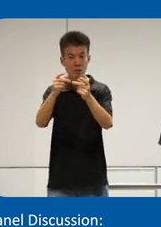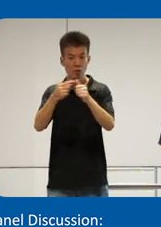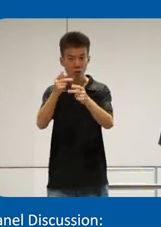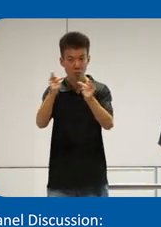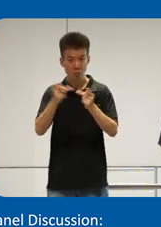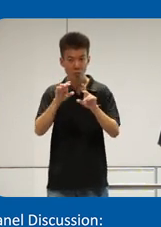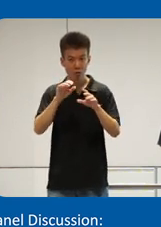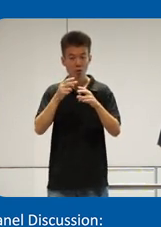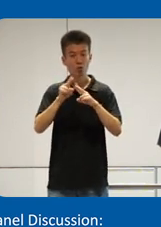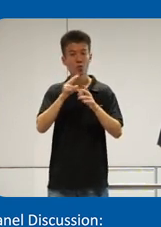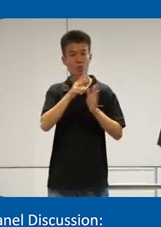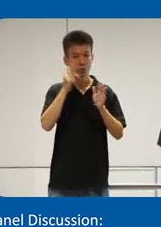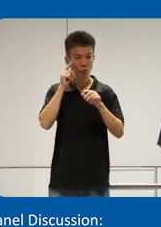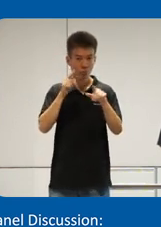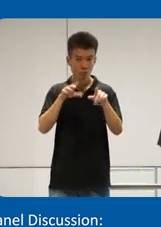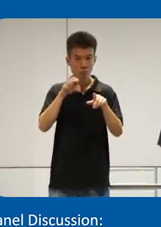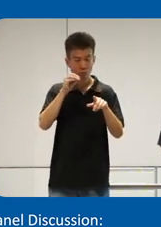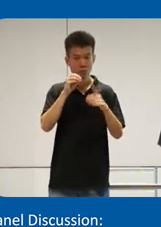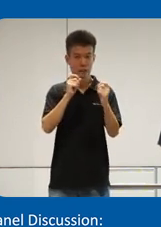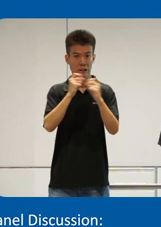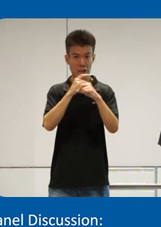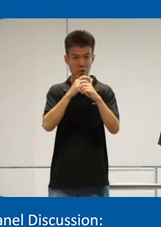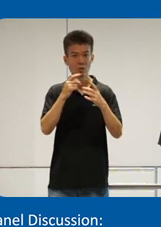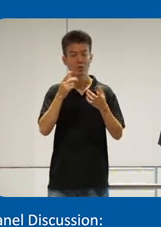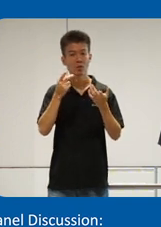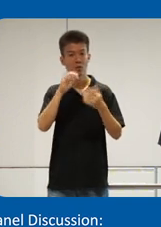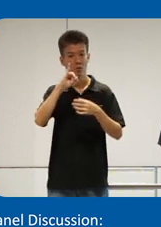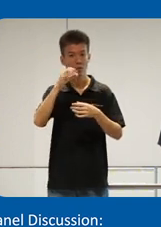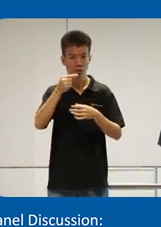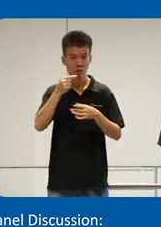very short videos for you we've been using Tik Tok and uh Instagram and we've gotten actually